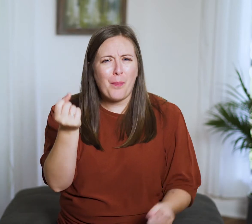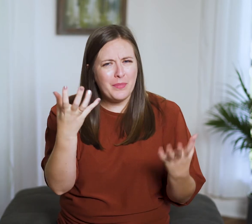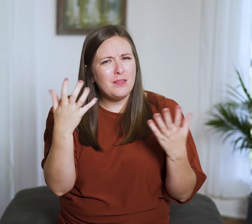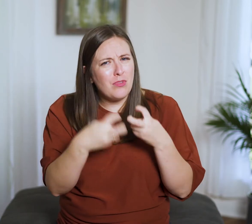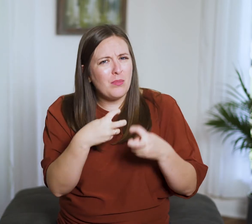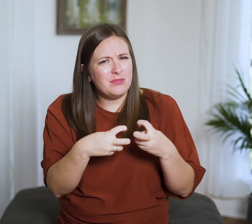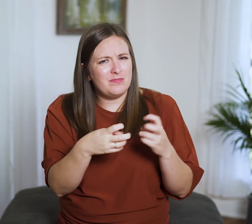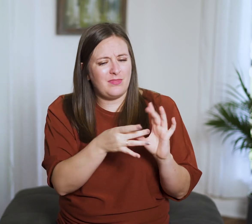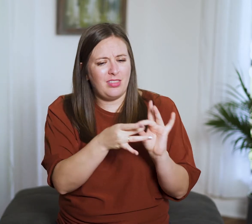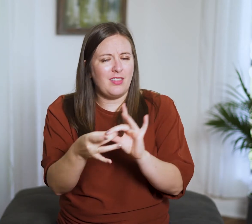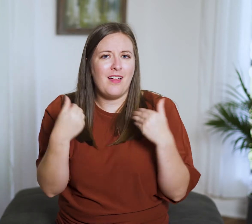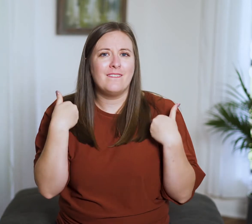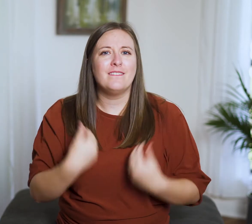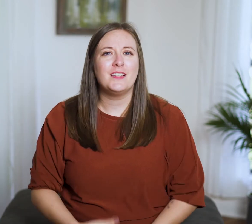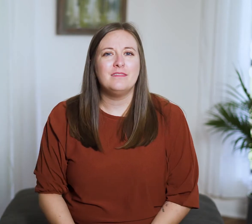because so many problems are adjacent to it.